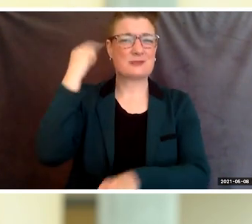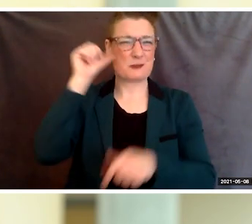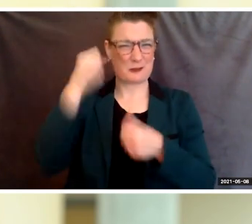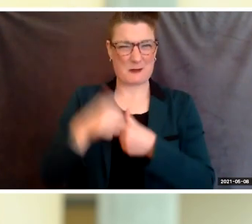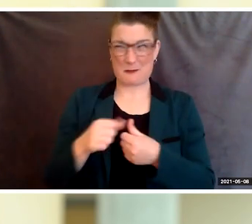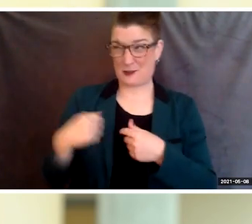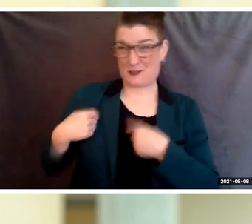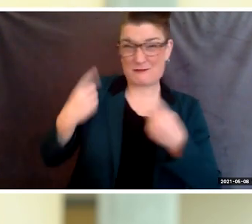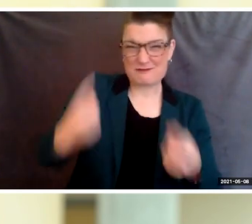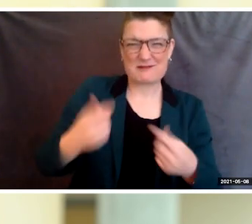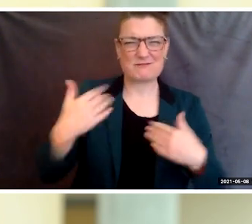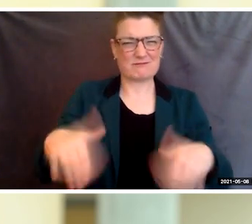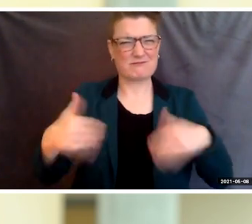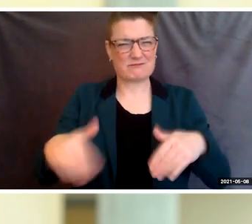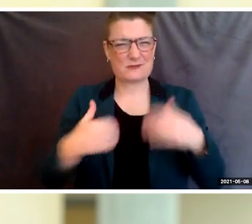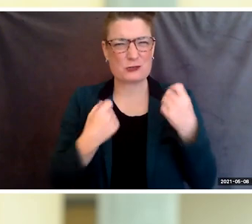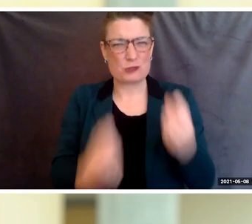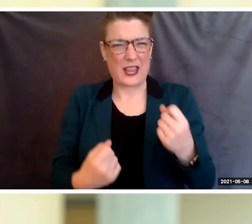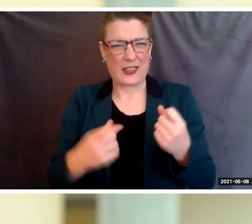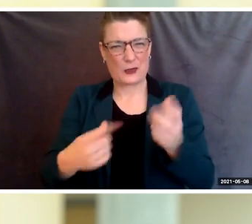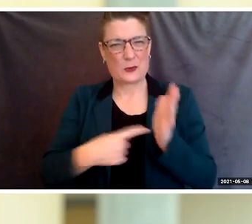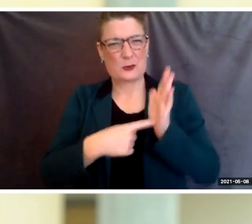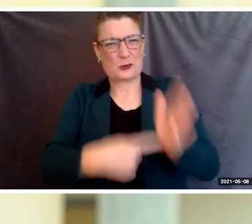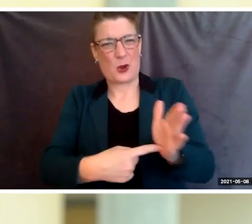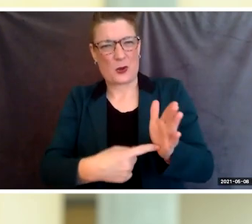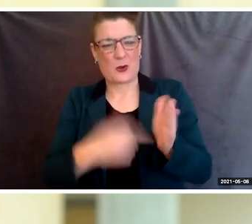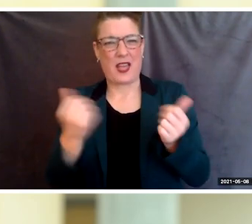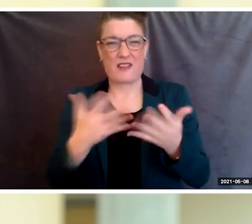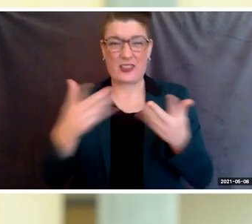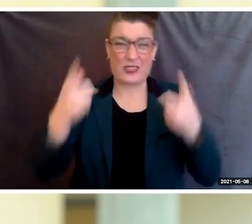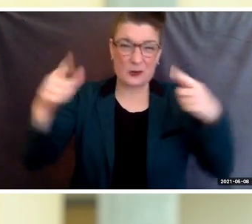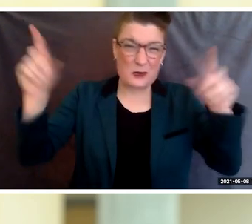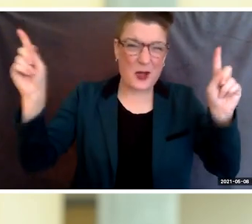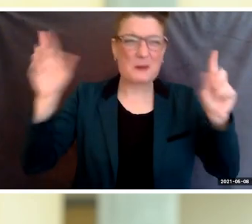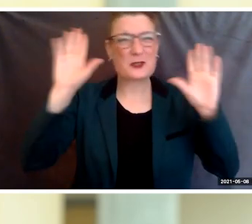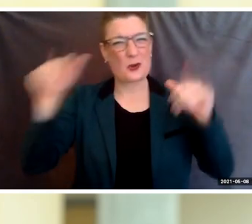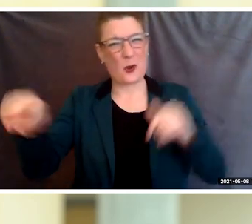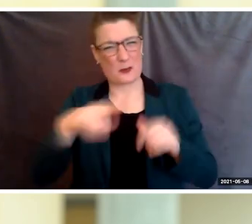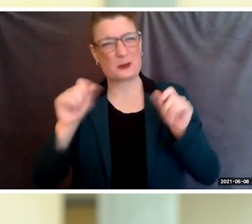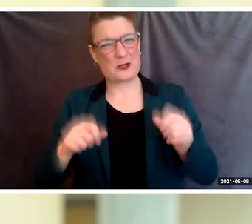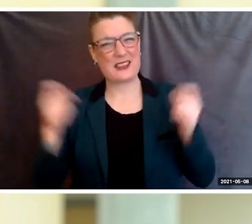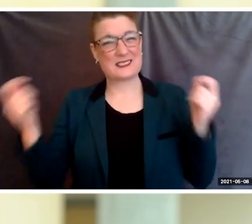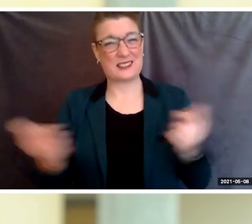and all that you have accomplished and celebrate. Although the difficulty of figuring